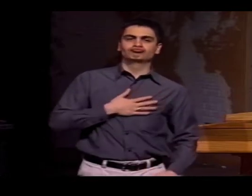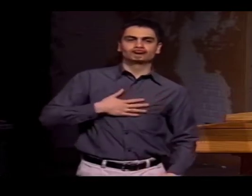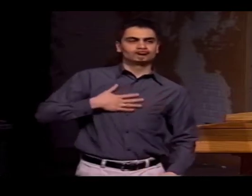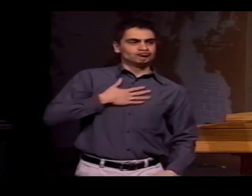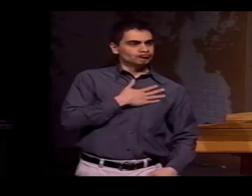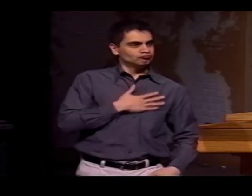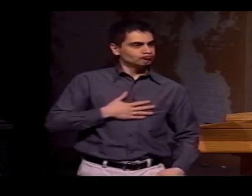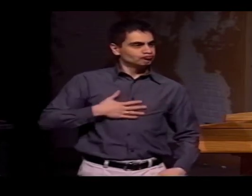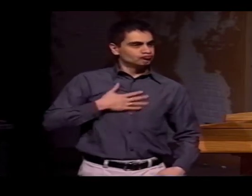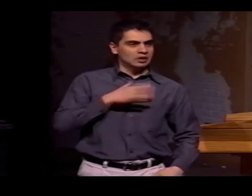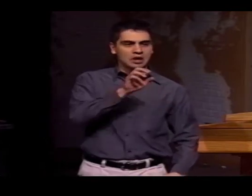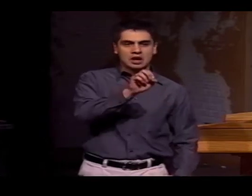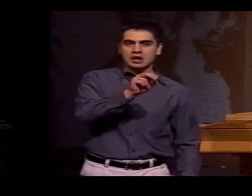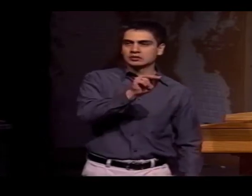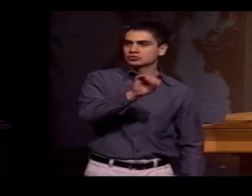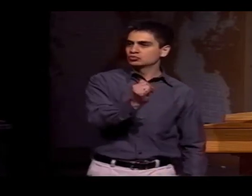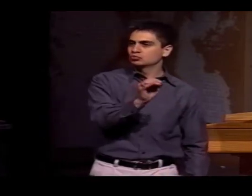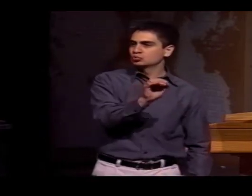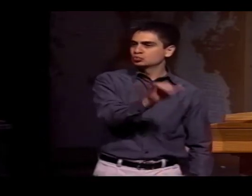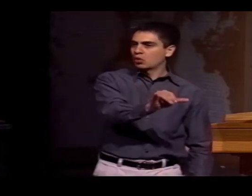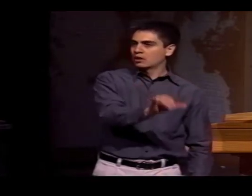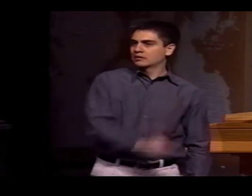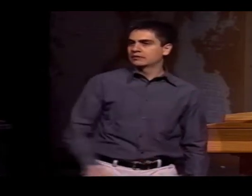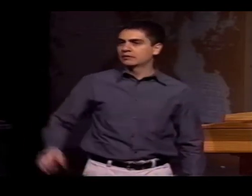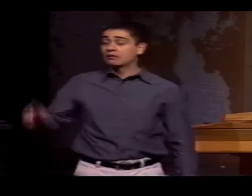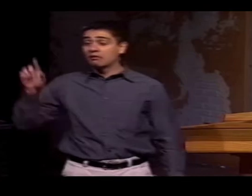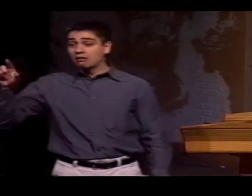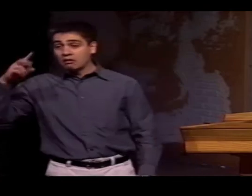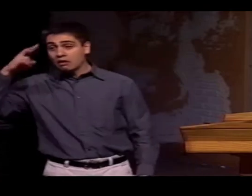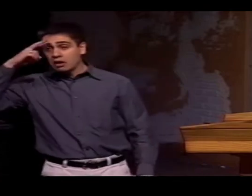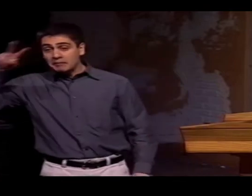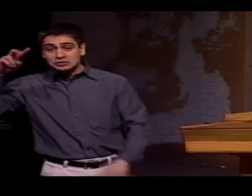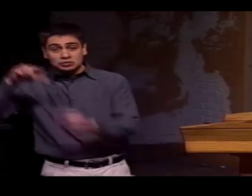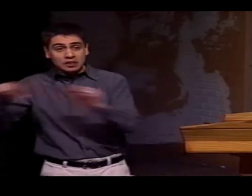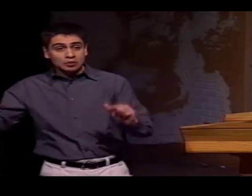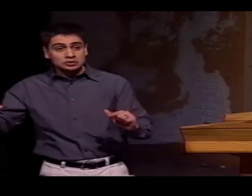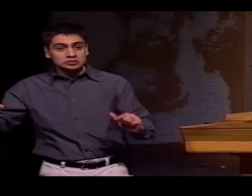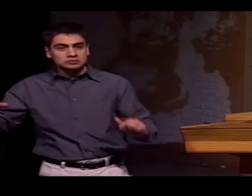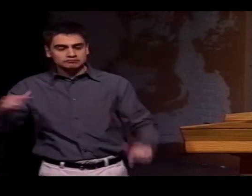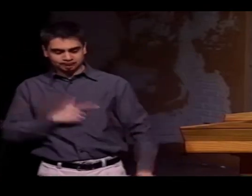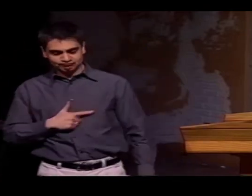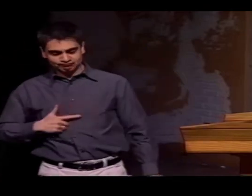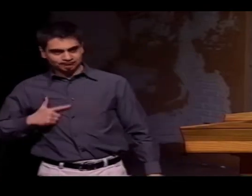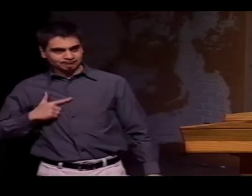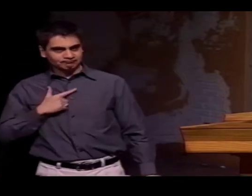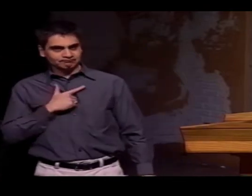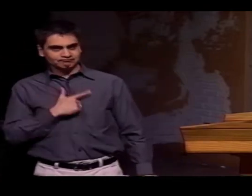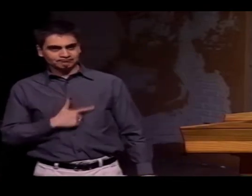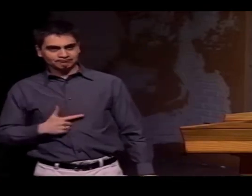FOR EXAMPLE, HERE IS THE SIGN FOR "ENJOY" IN AMERICAN SIGN LANGUAGE. IN MEXICAN SIGN LANGUAGE, IT'S THE SAME SIGN,